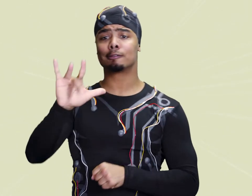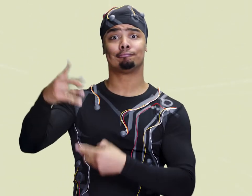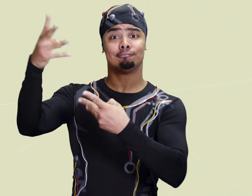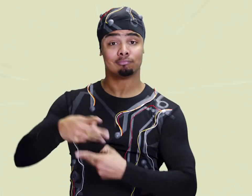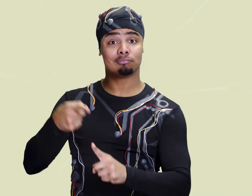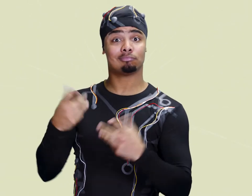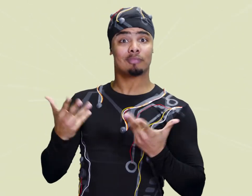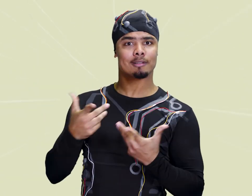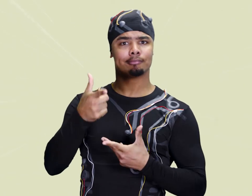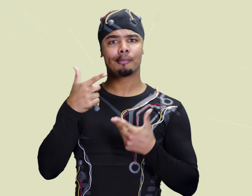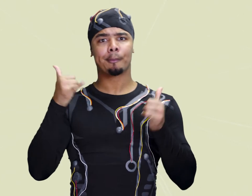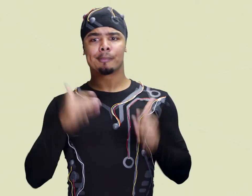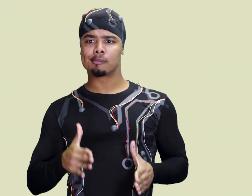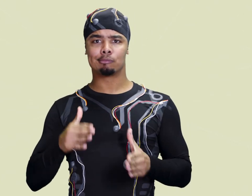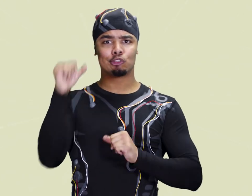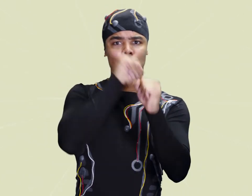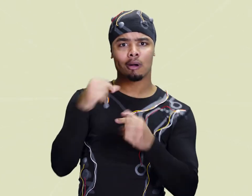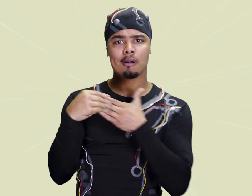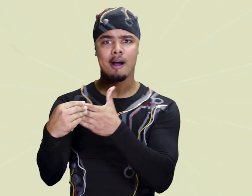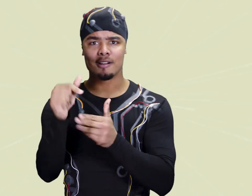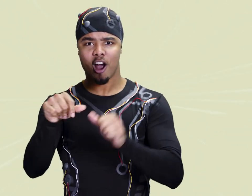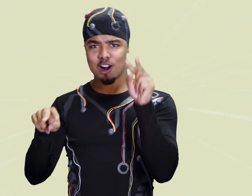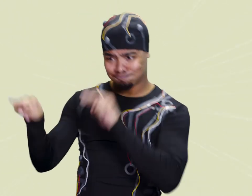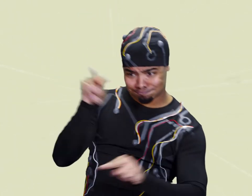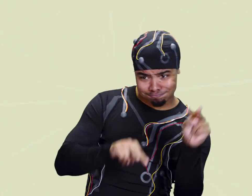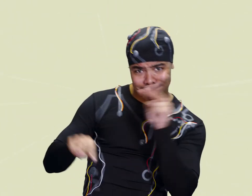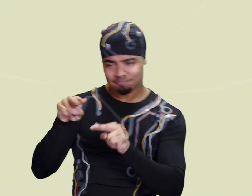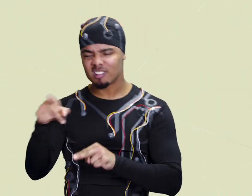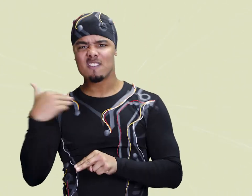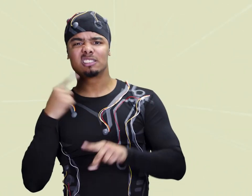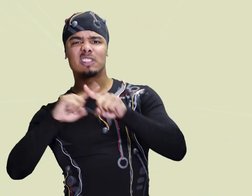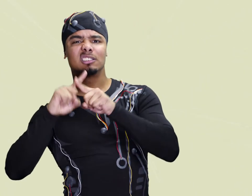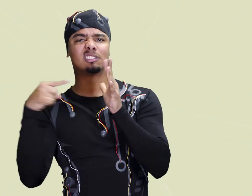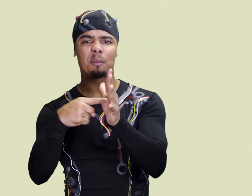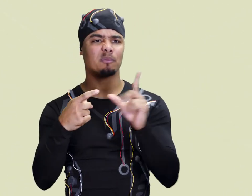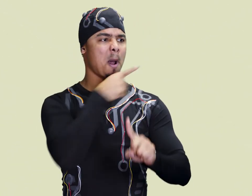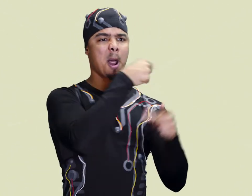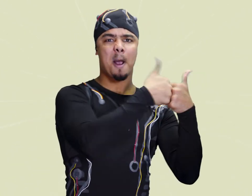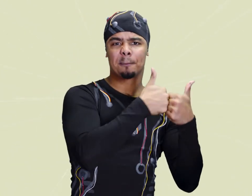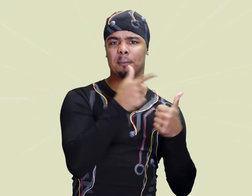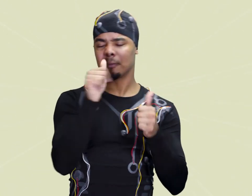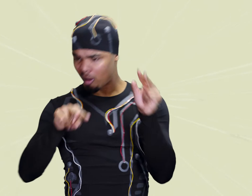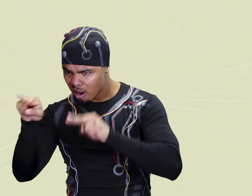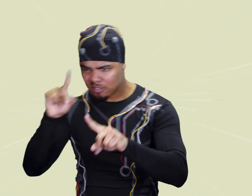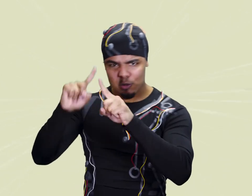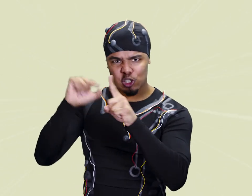You can download the player strategy guide. It consists of different examples from other games and situations.